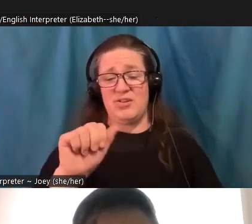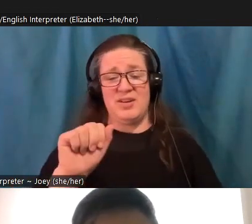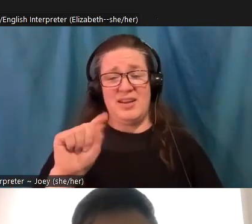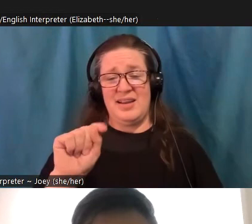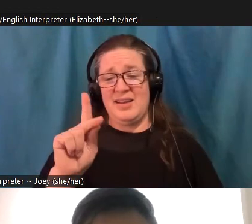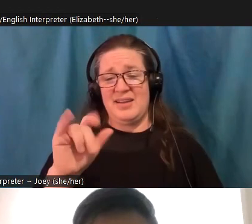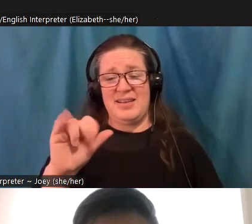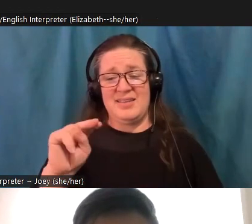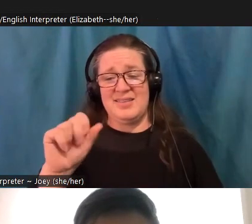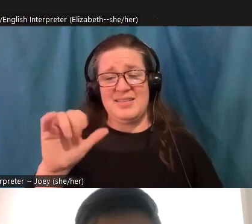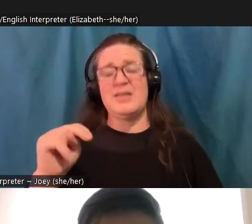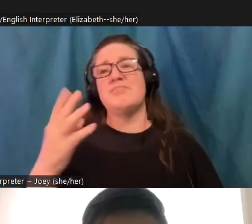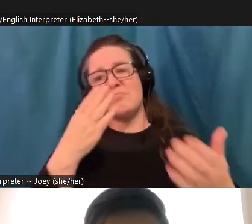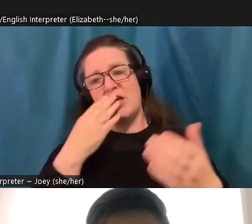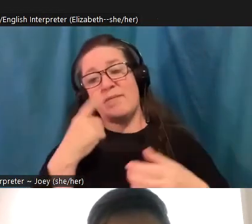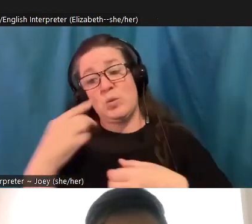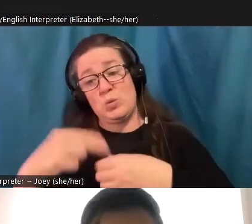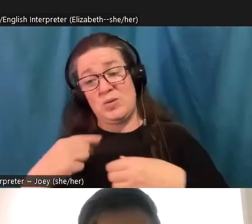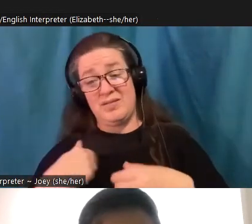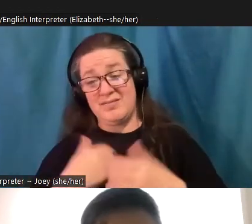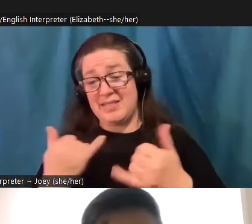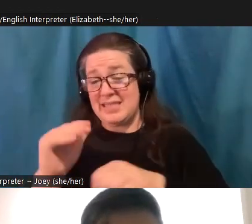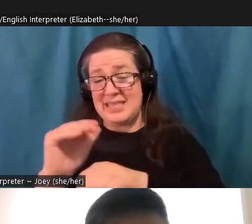participating this evening. Anyone?